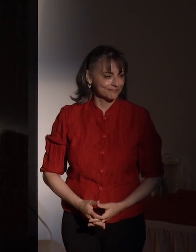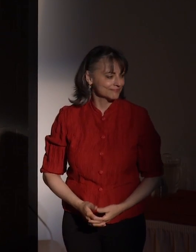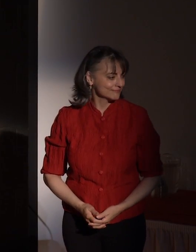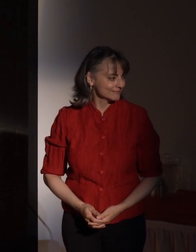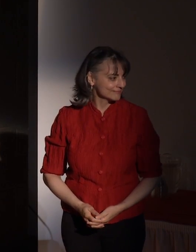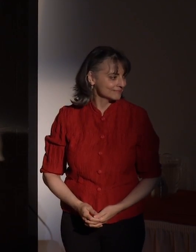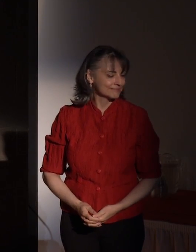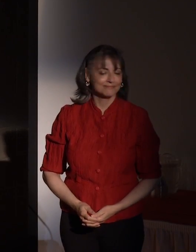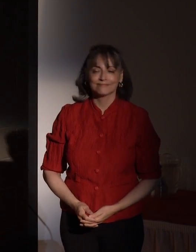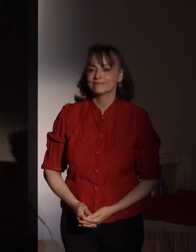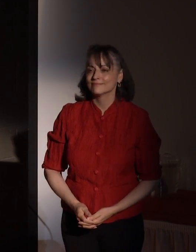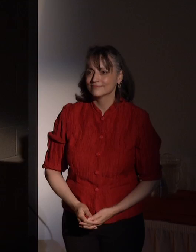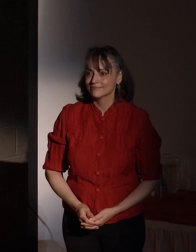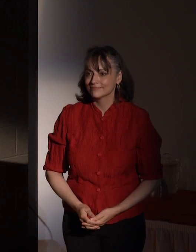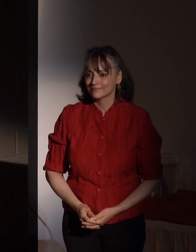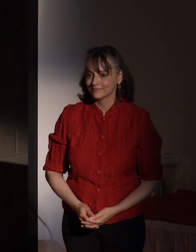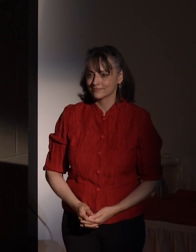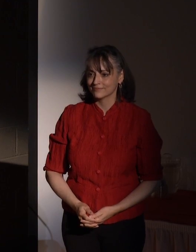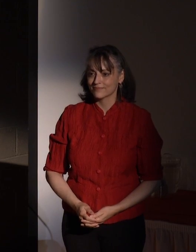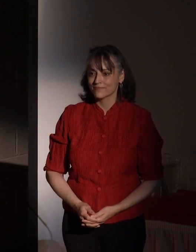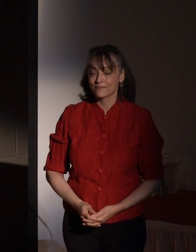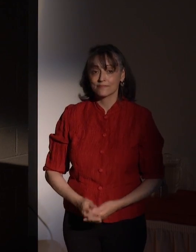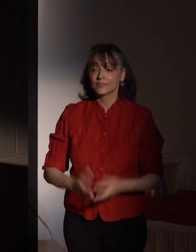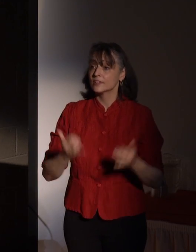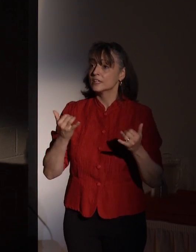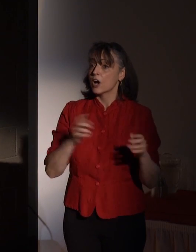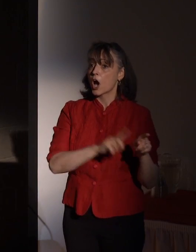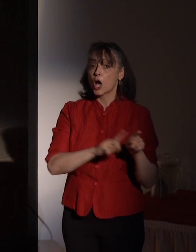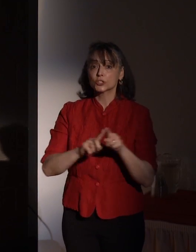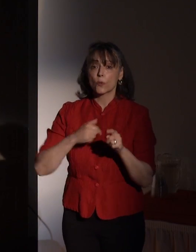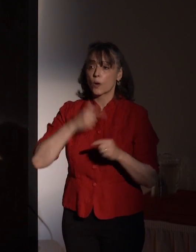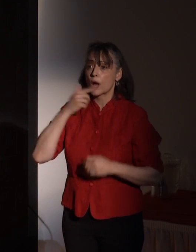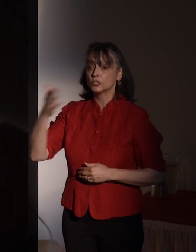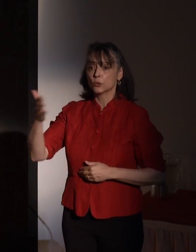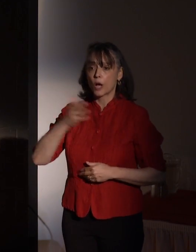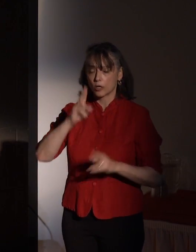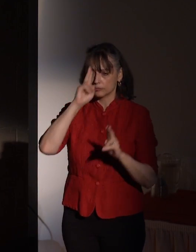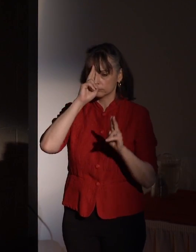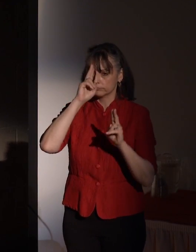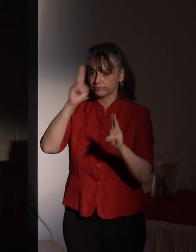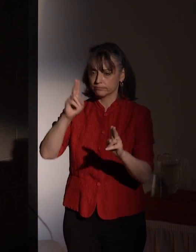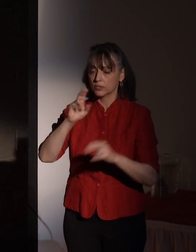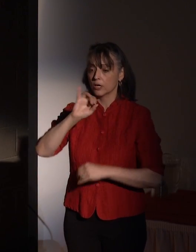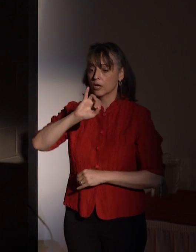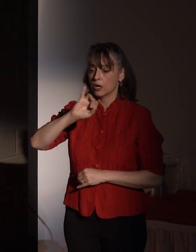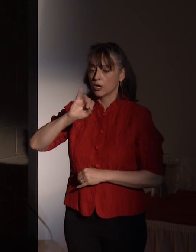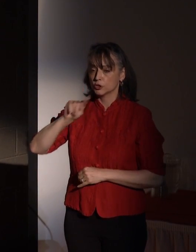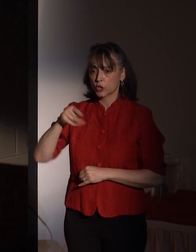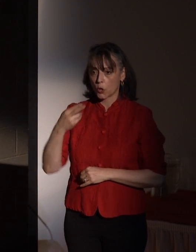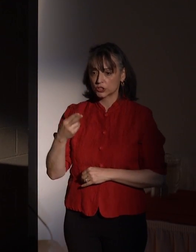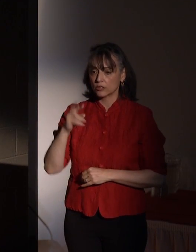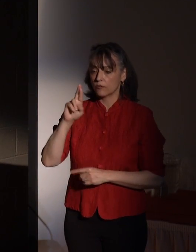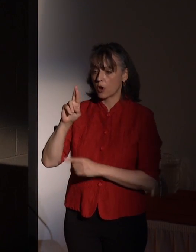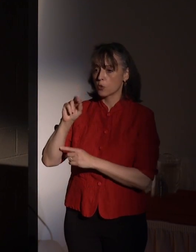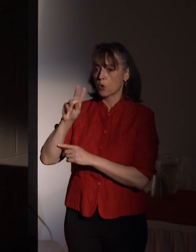And I also want to welcome the honorable Joseph Robach, New York state senator and my personal friend